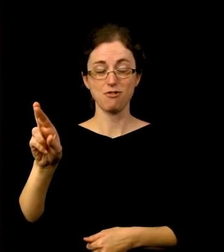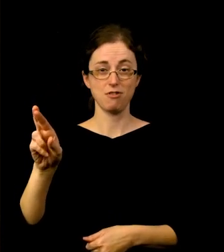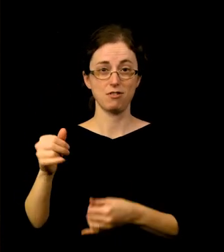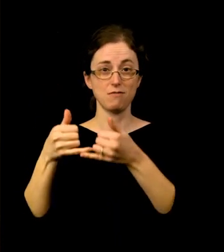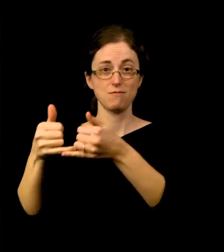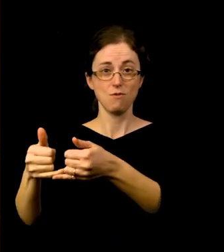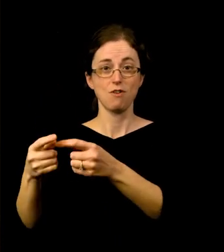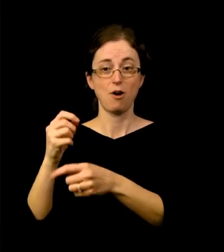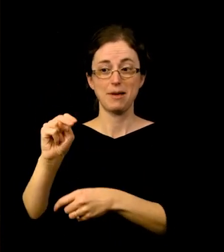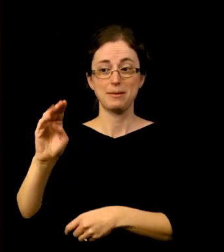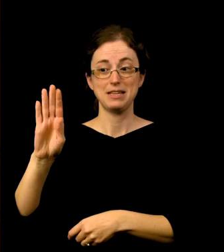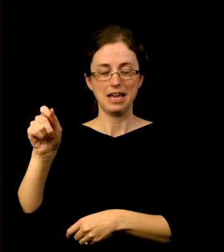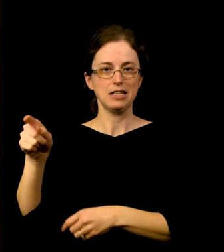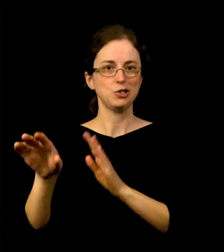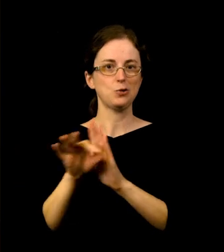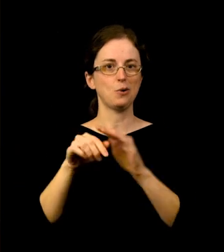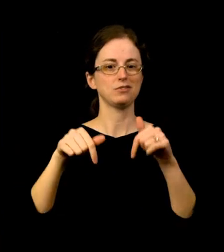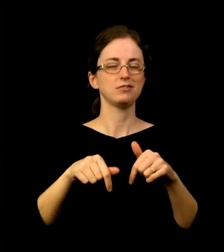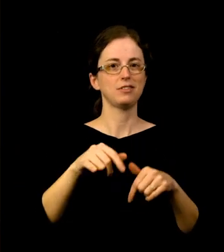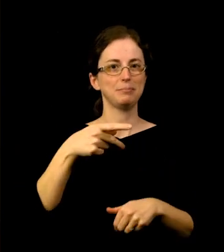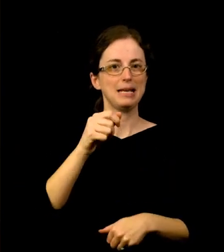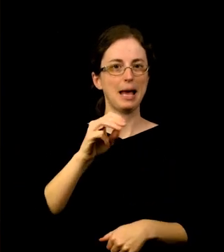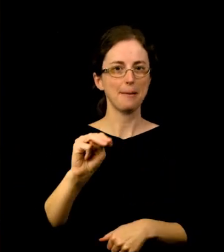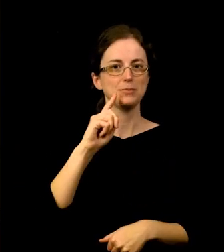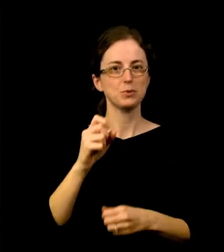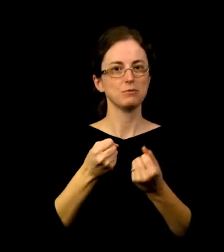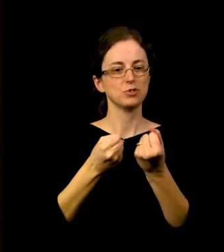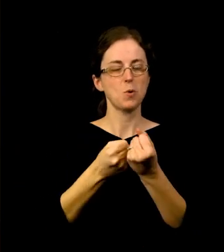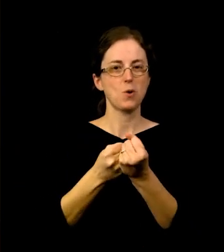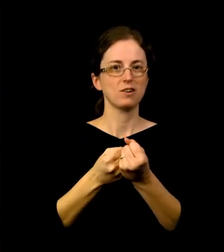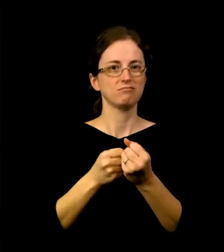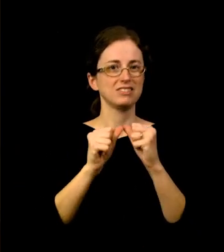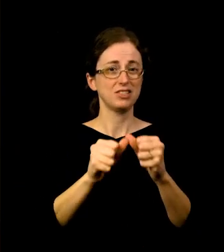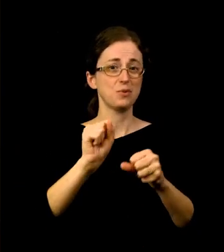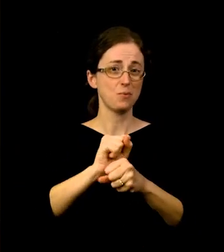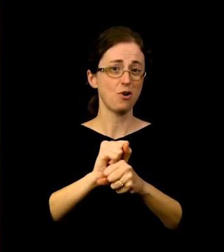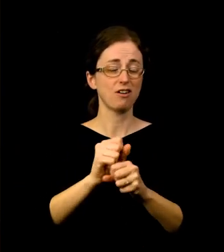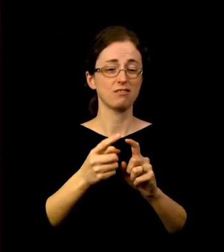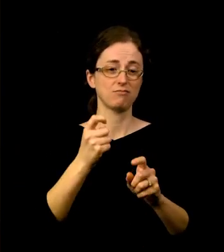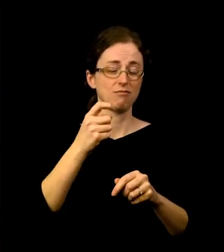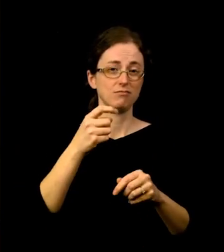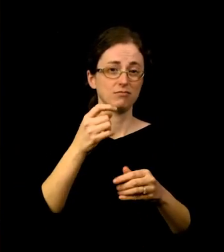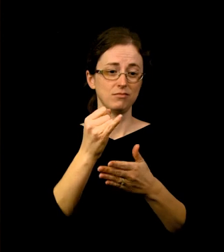we’re doing to continue presenting works and exhibitions from Black artists. If any of you know anyone who might be willing